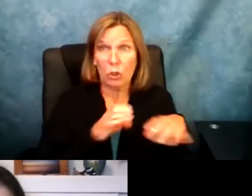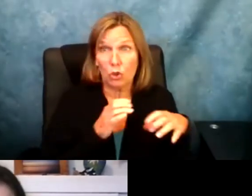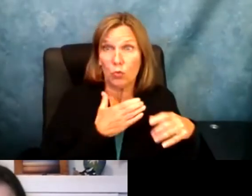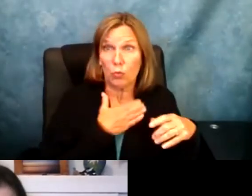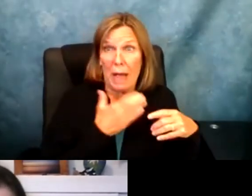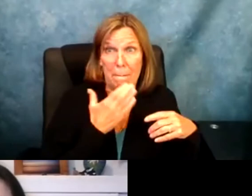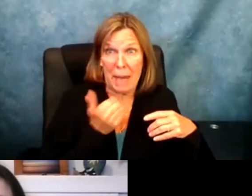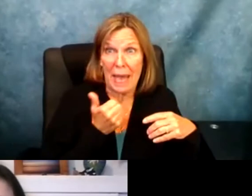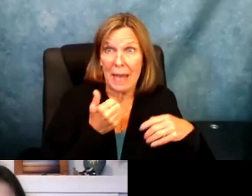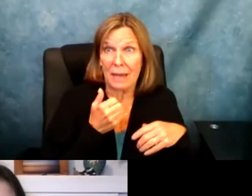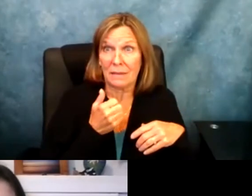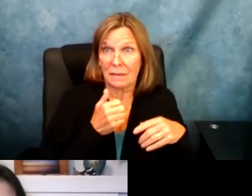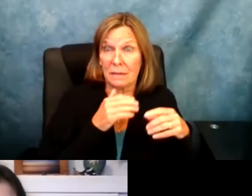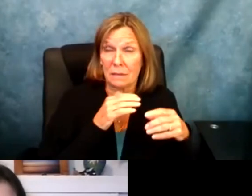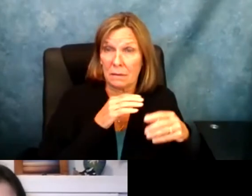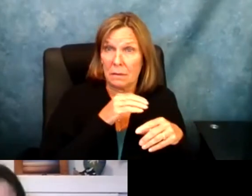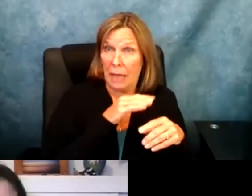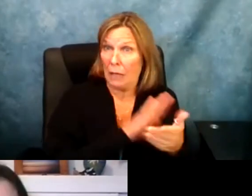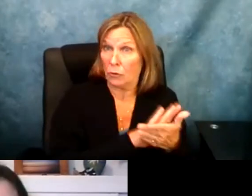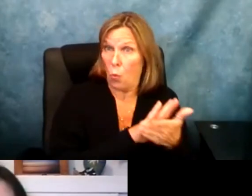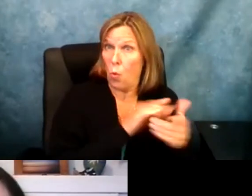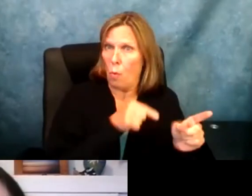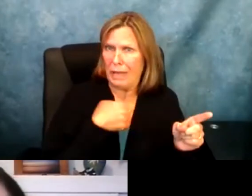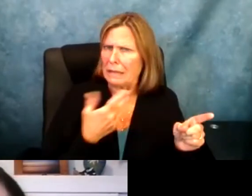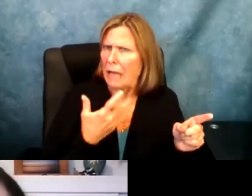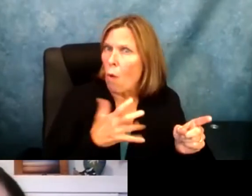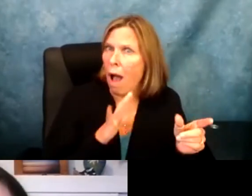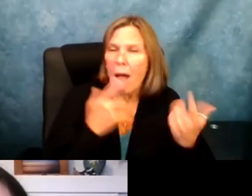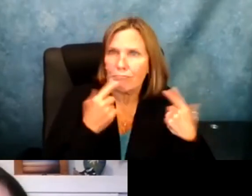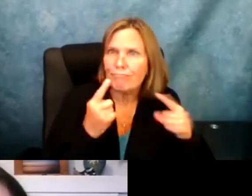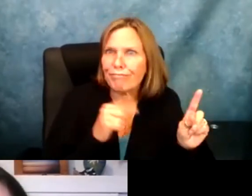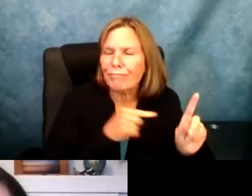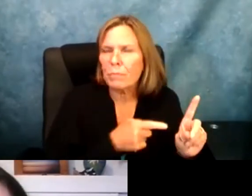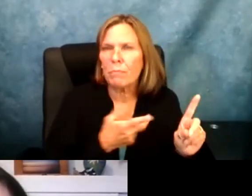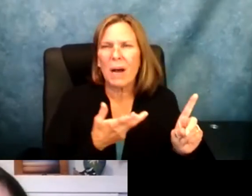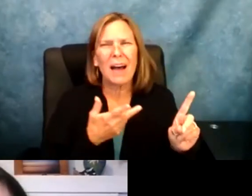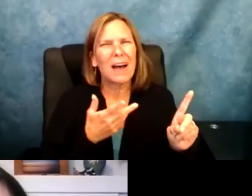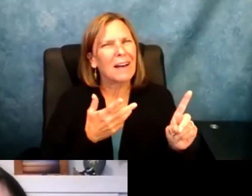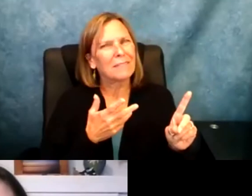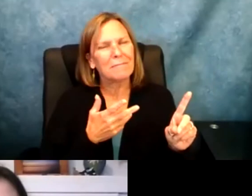I was in school it was a real challenge. I did my best in school because I wanted to.